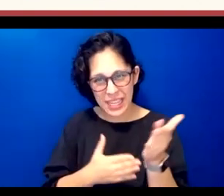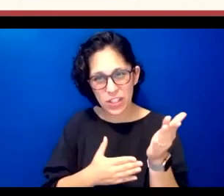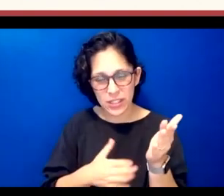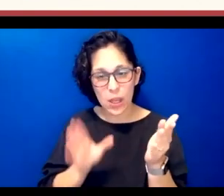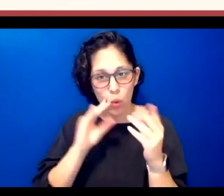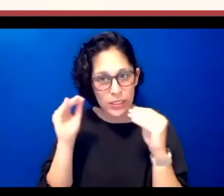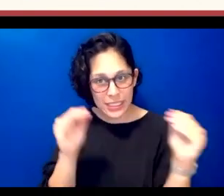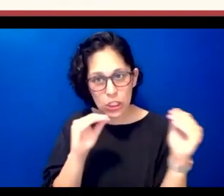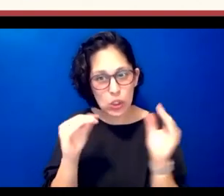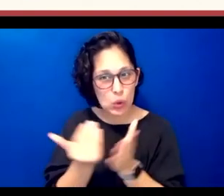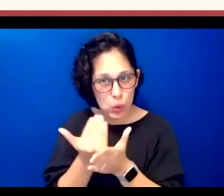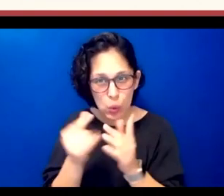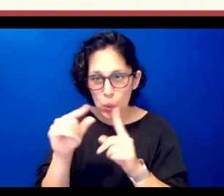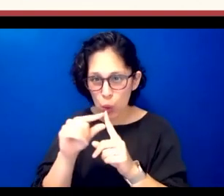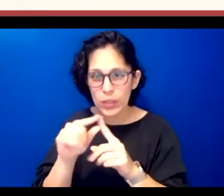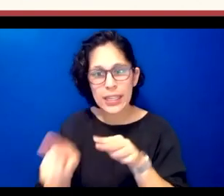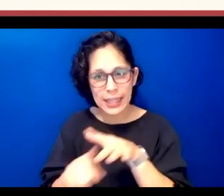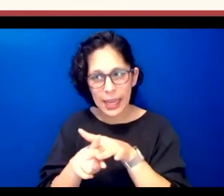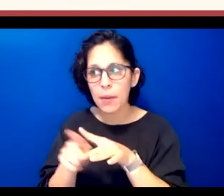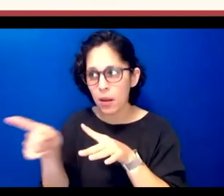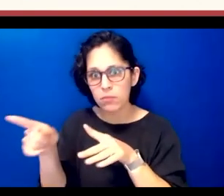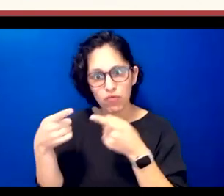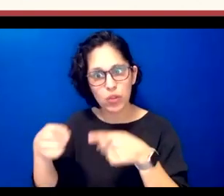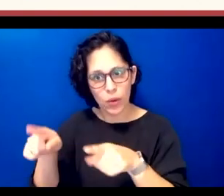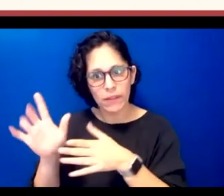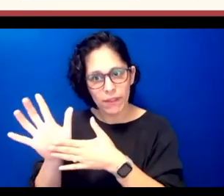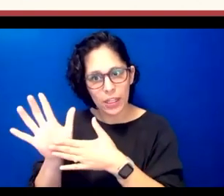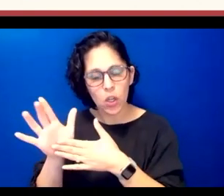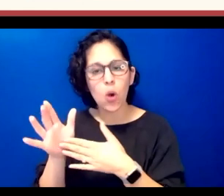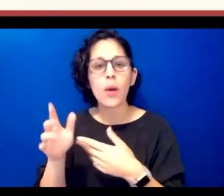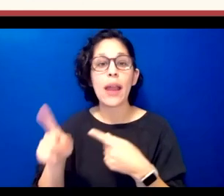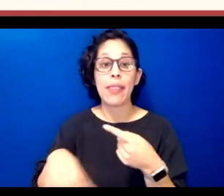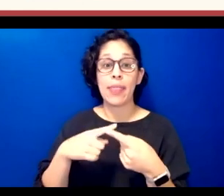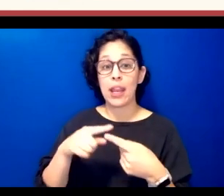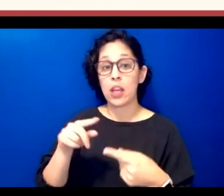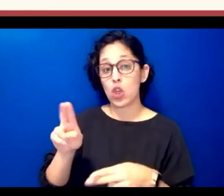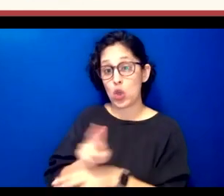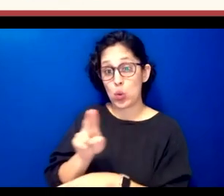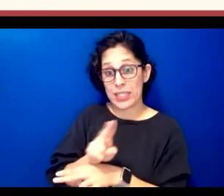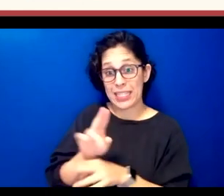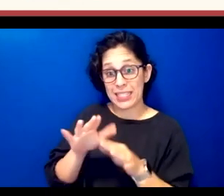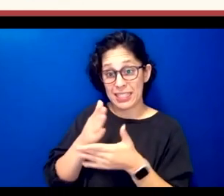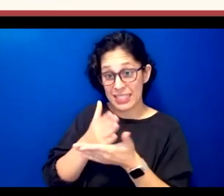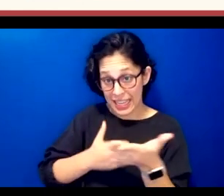the new words that came up in the video and then you move into a usage section which explains